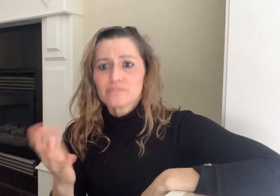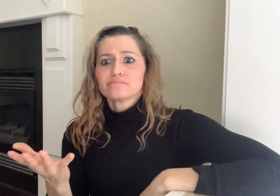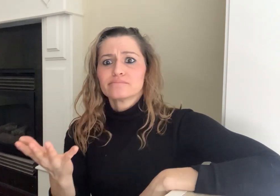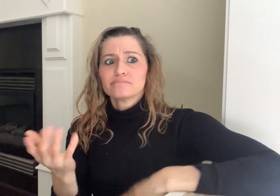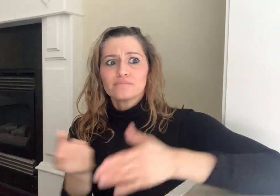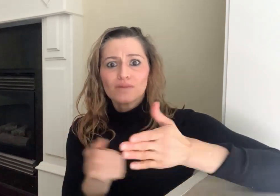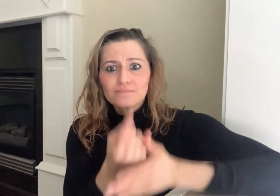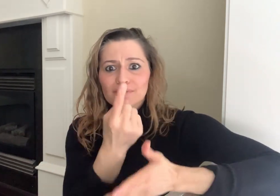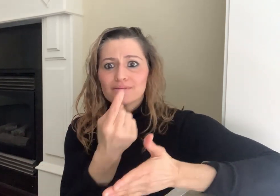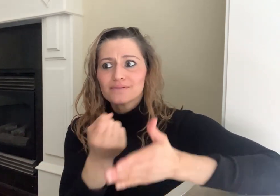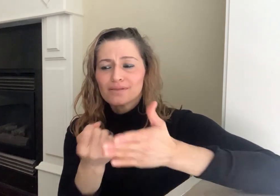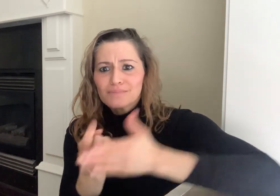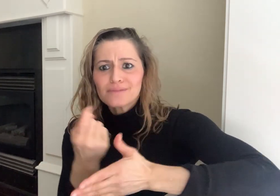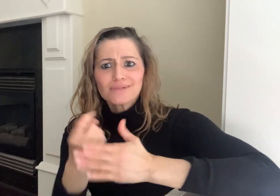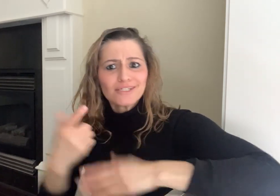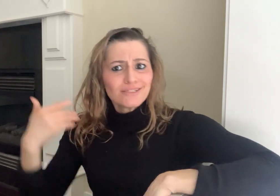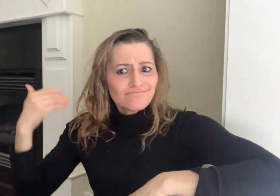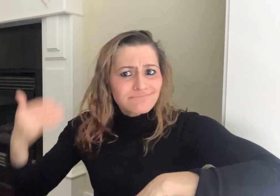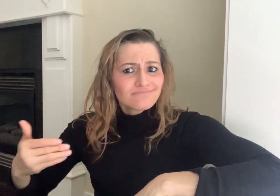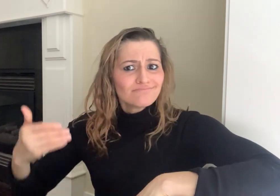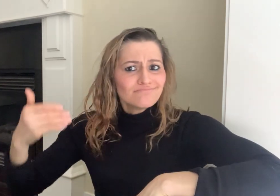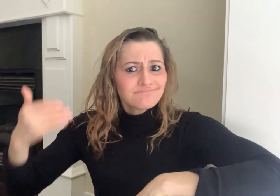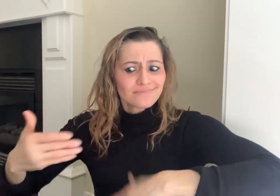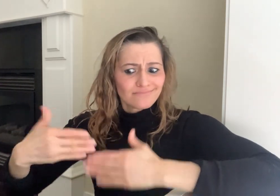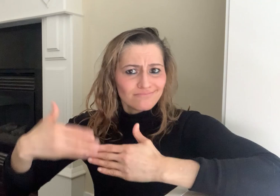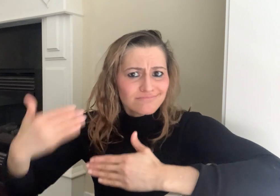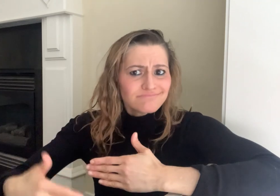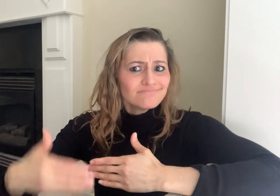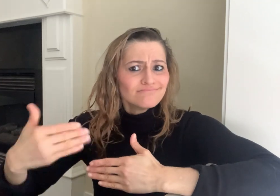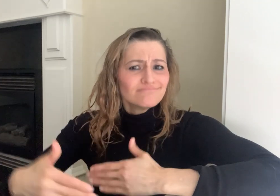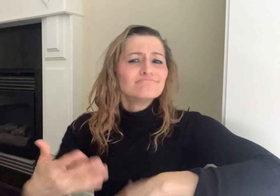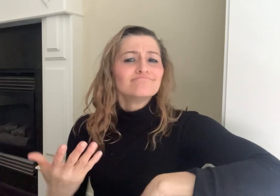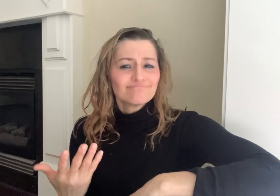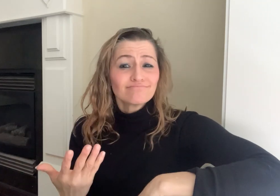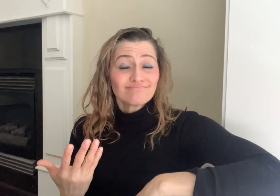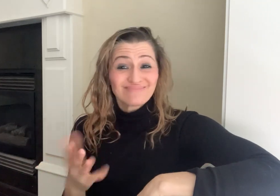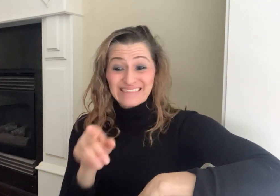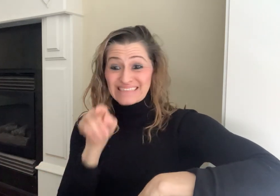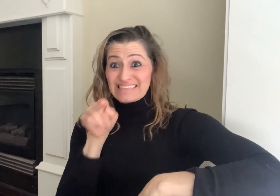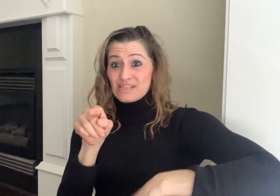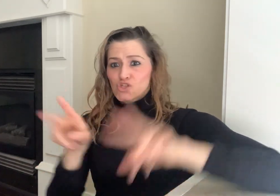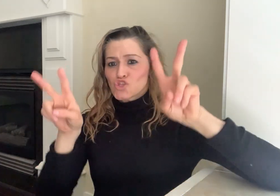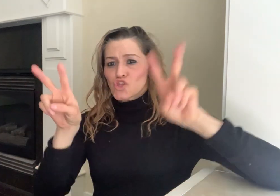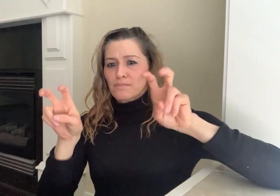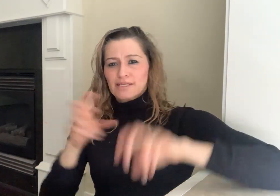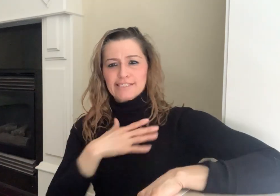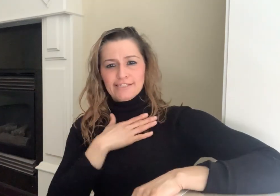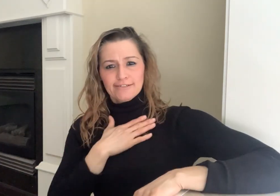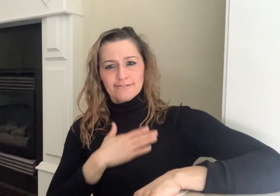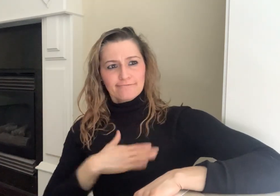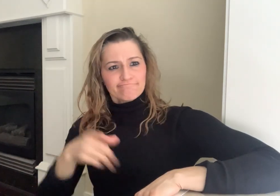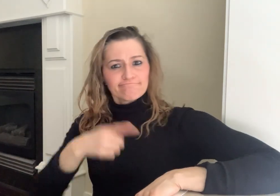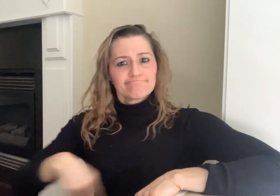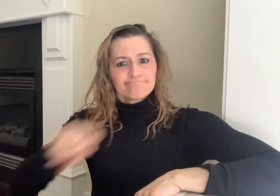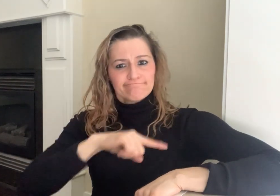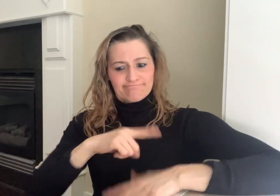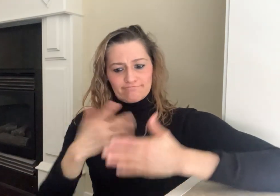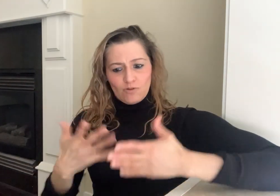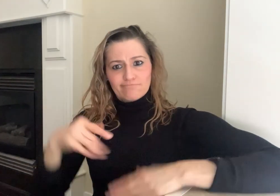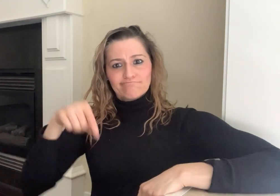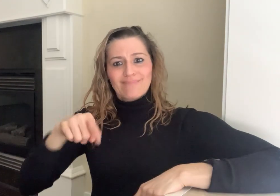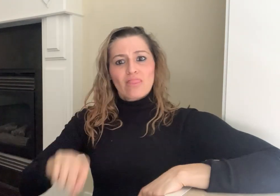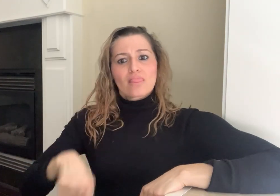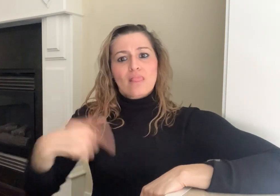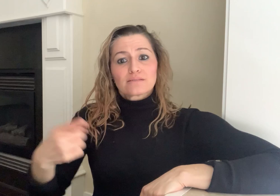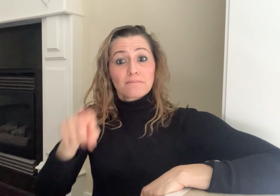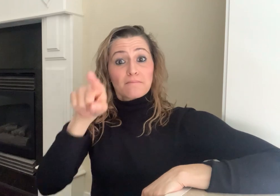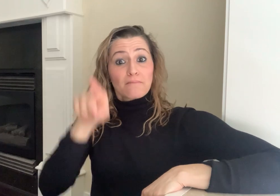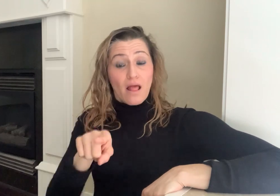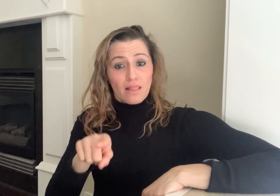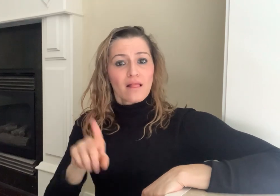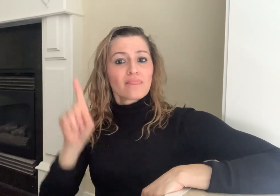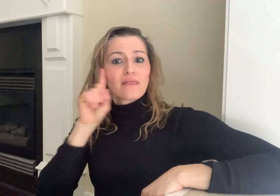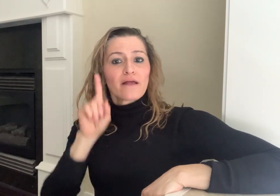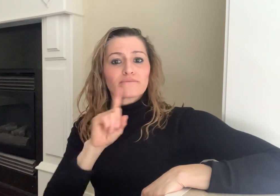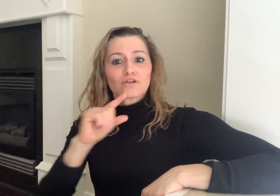This will be the topic of the monthly DeafGPS special